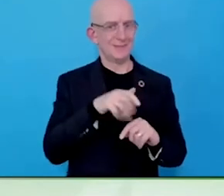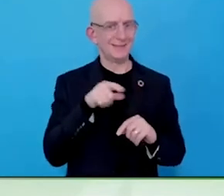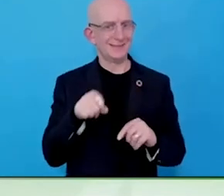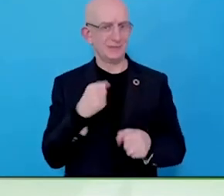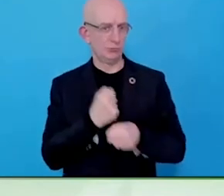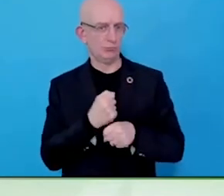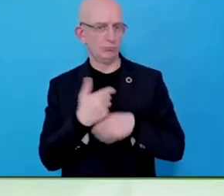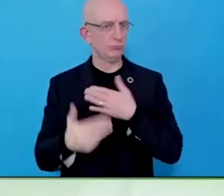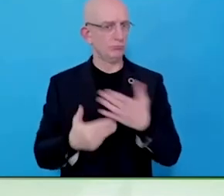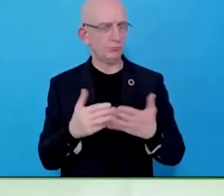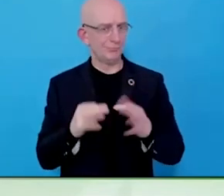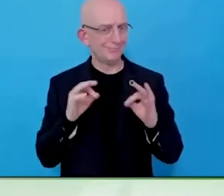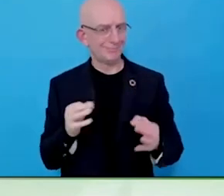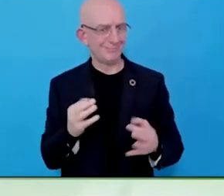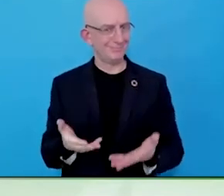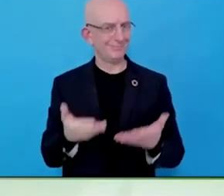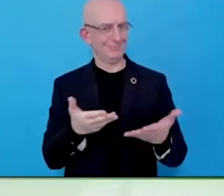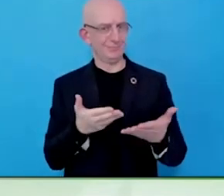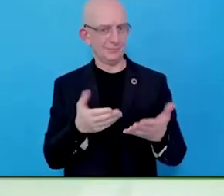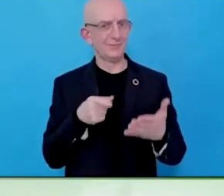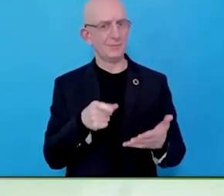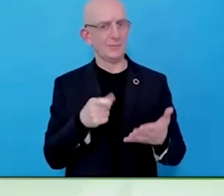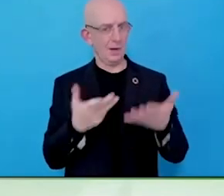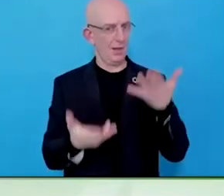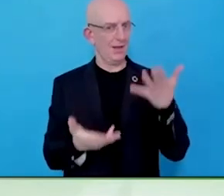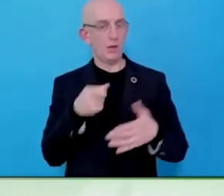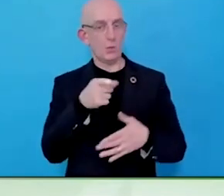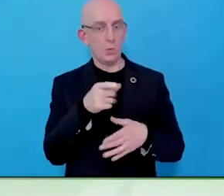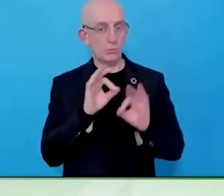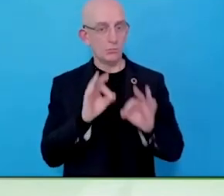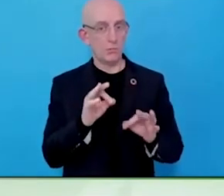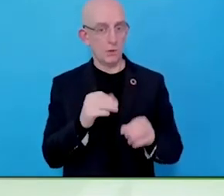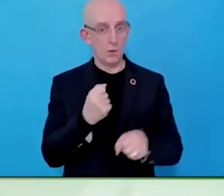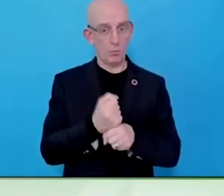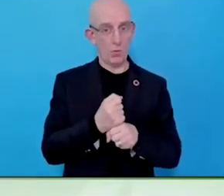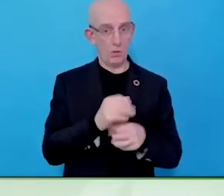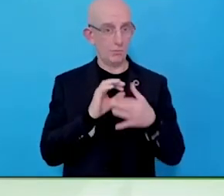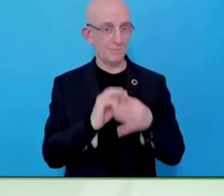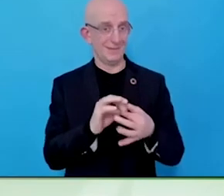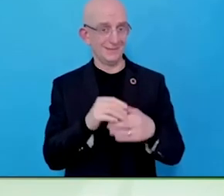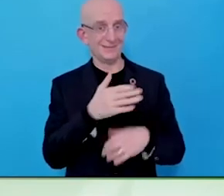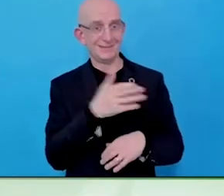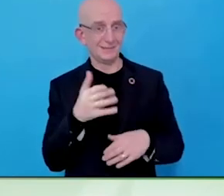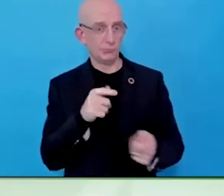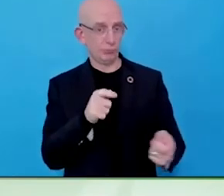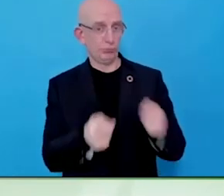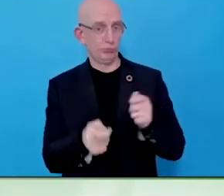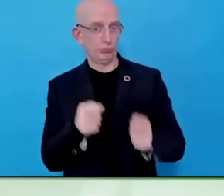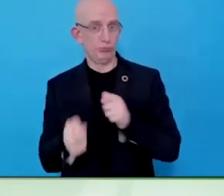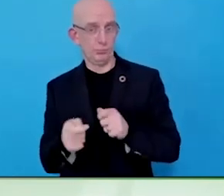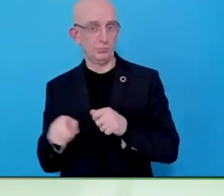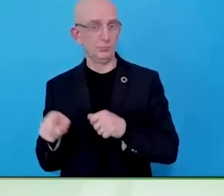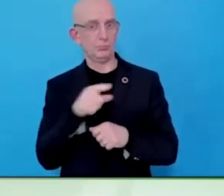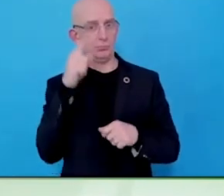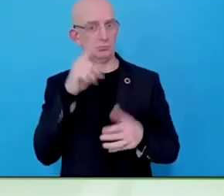What they have found is that their own people aren't trying to cheat them when they ask for adjustments, they had an appeal group for a